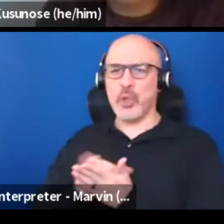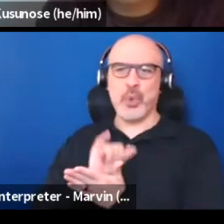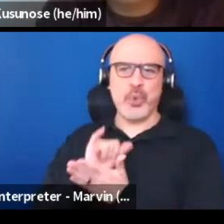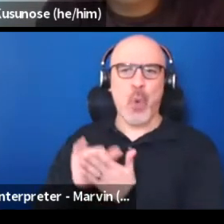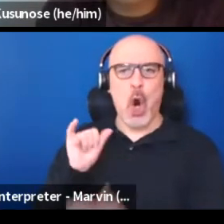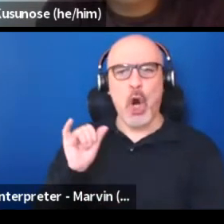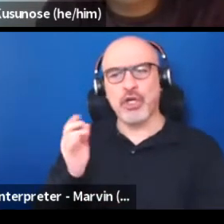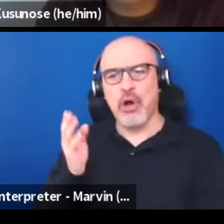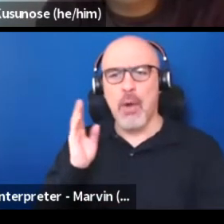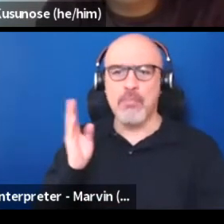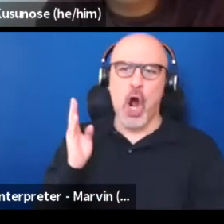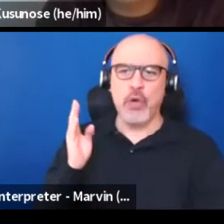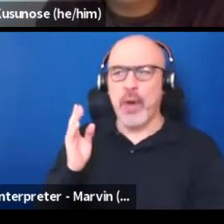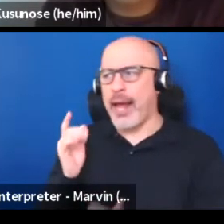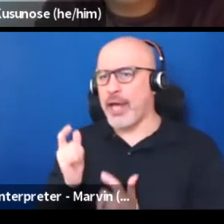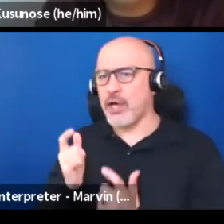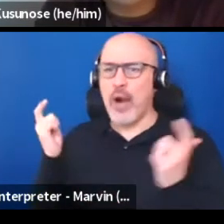New York, Broadway, great white way, pedestal.